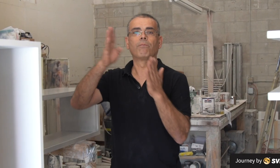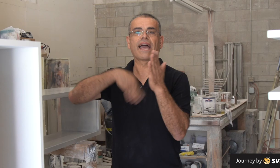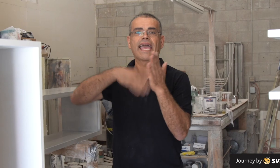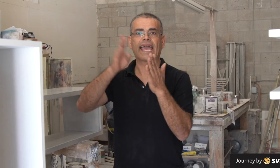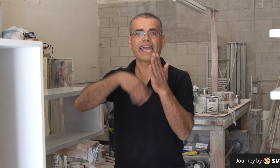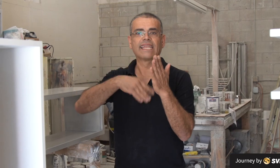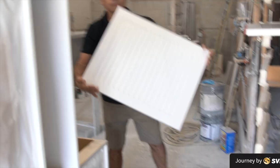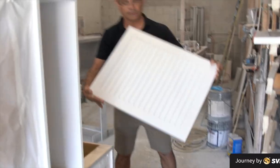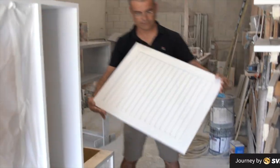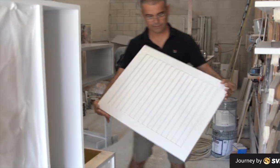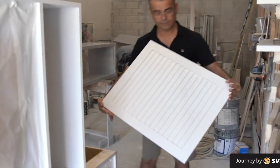These are for painting...